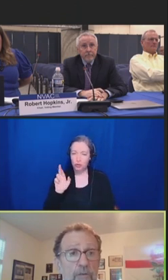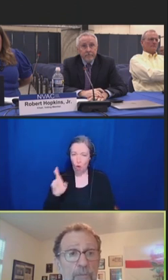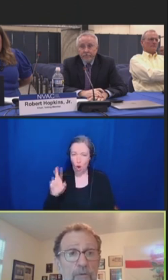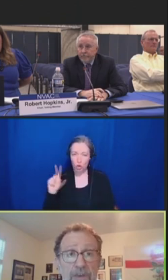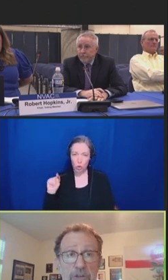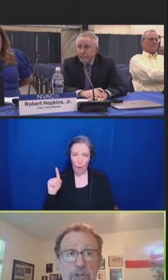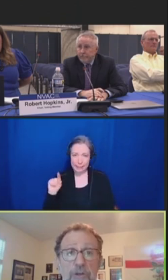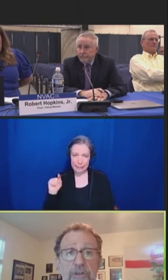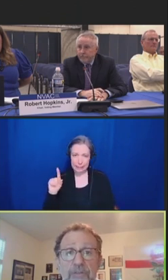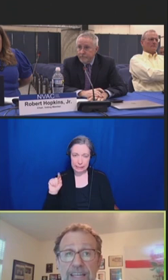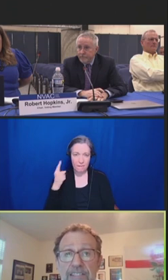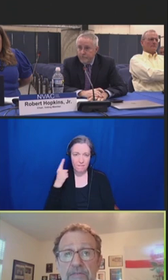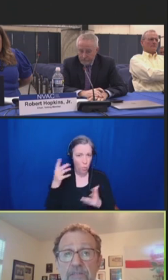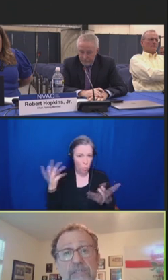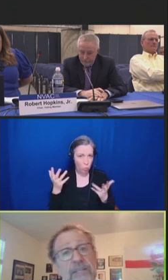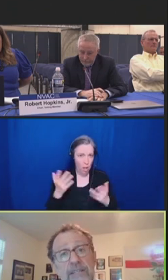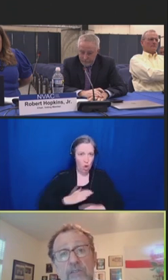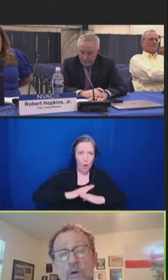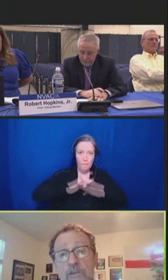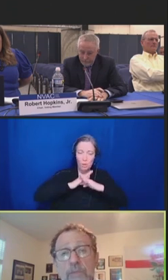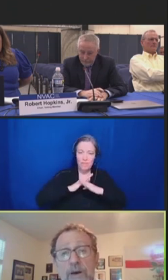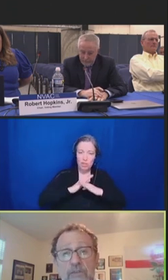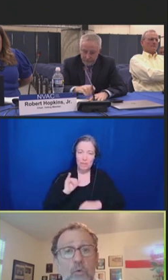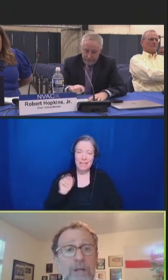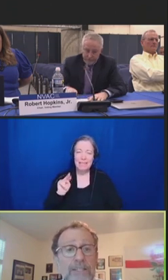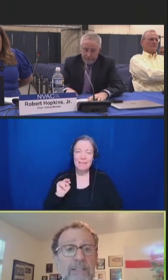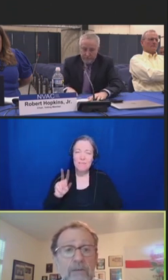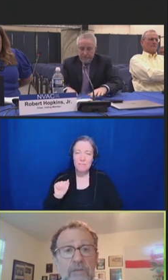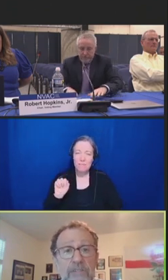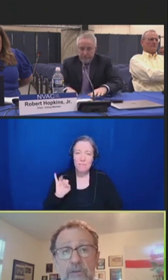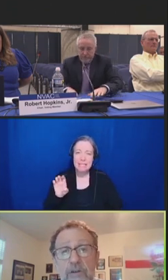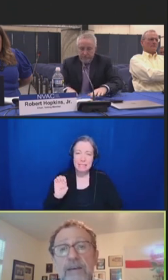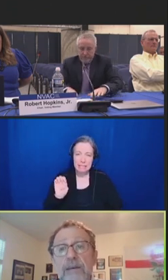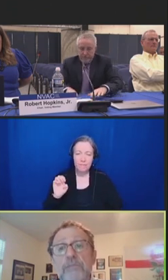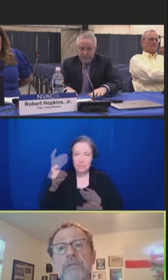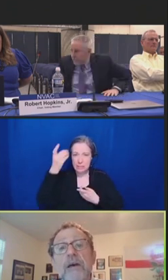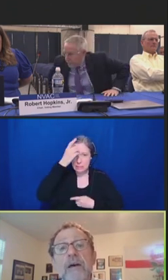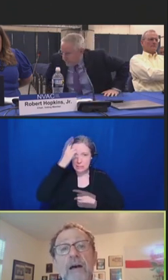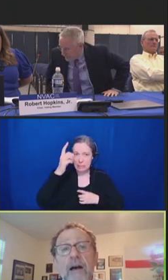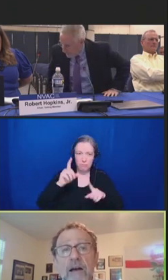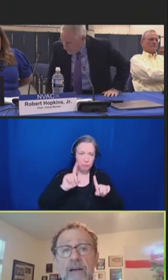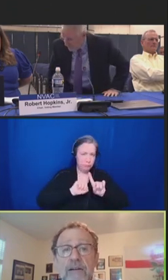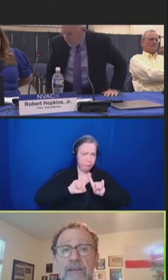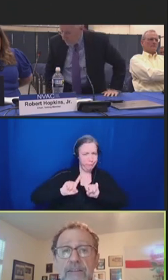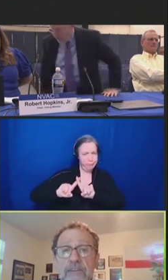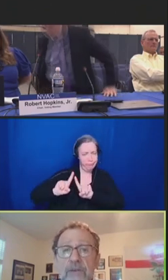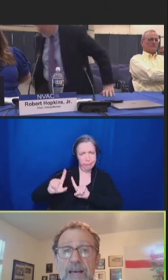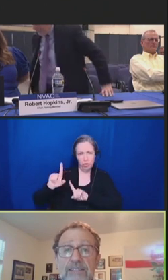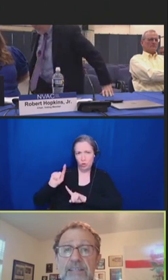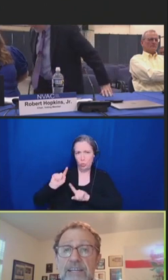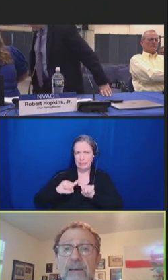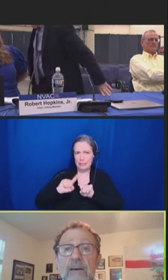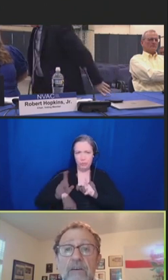for the prevention of invasive disease caused by the 20 different serotypes in the vaccine